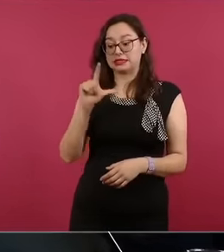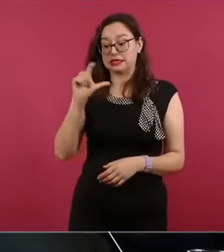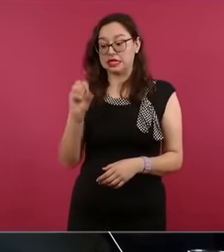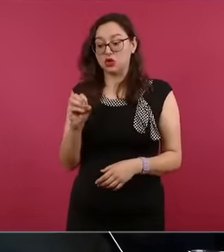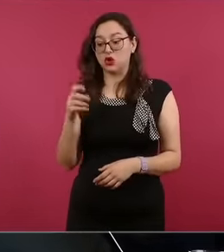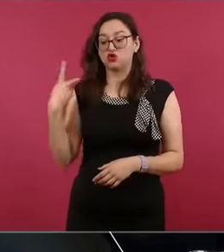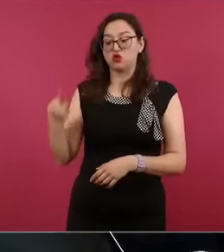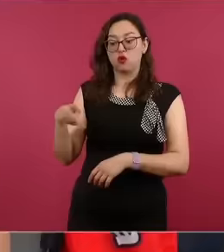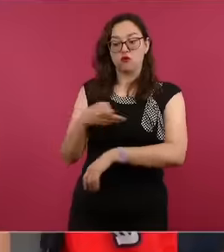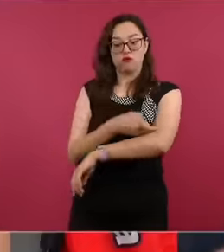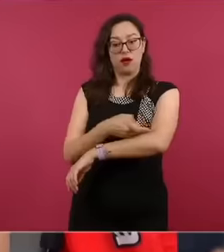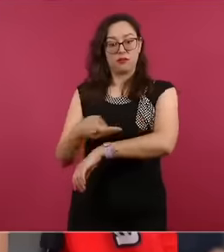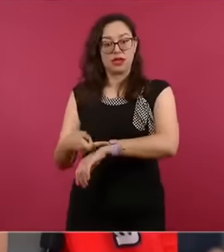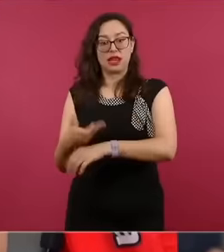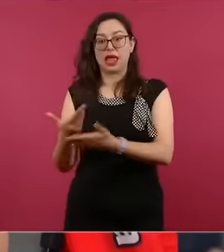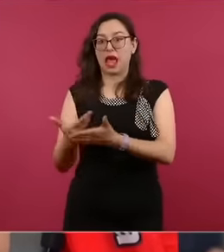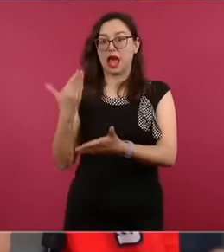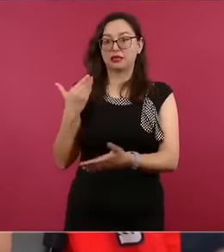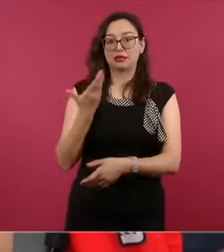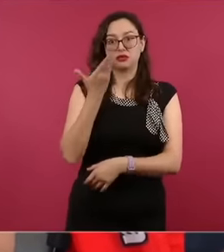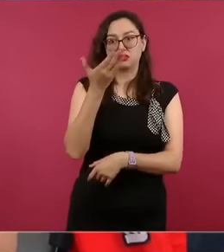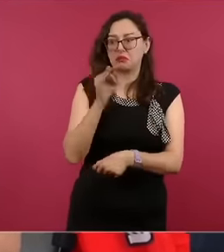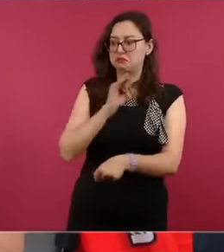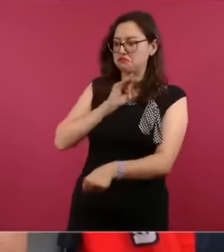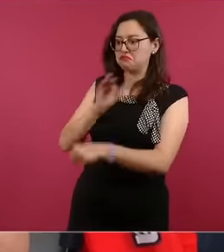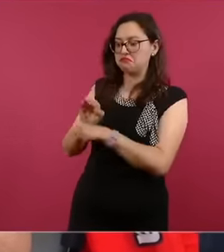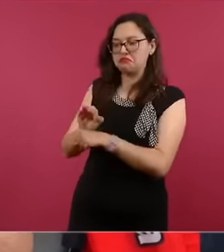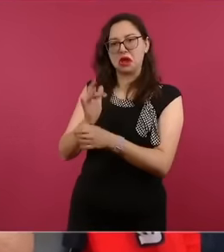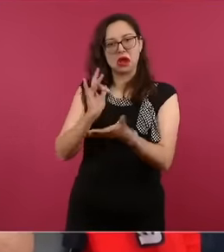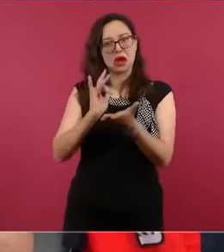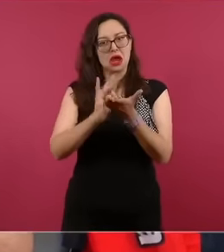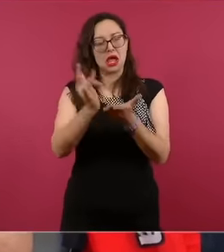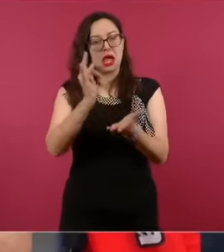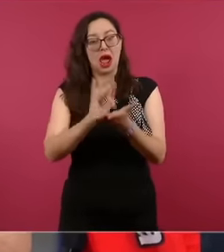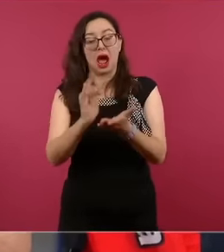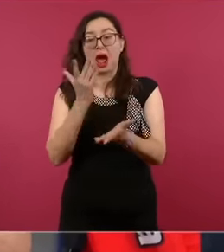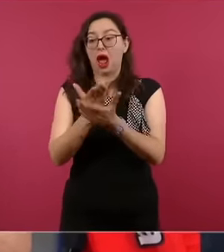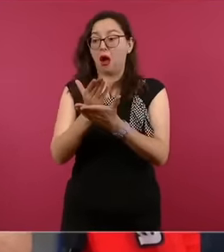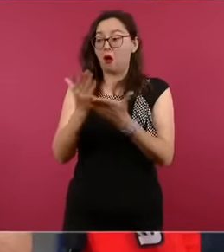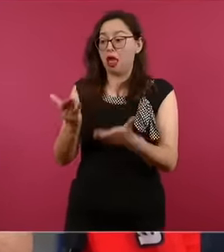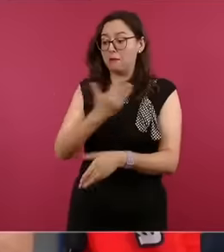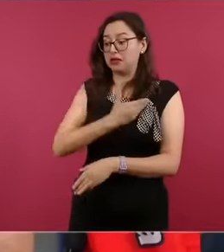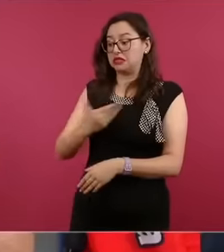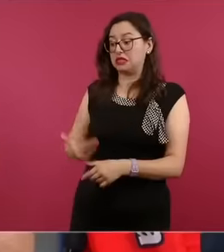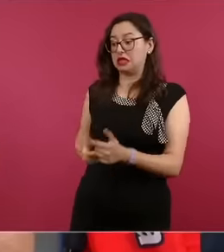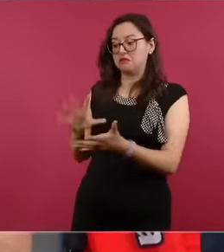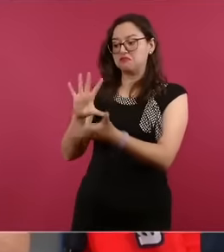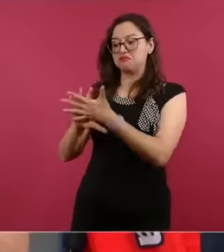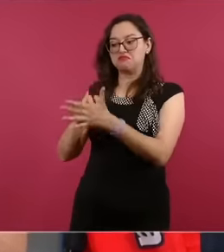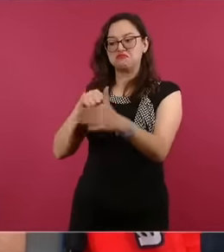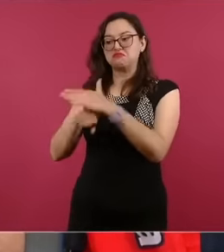My name is José. Luis manrique manrique pizango I am the director of the National Press Network of the